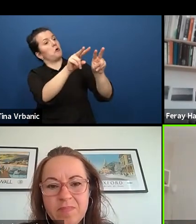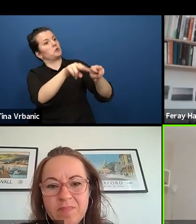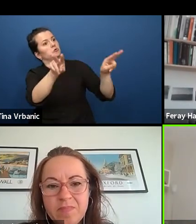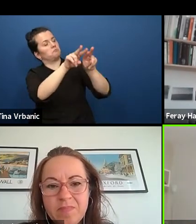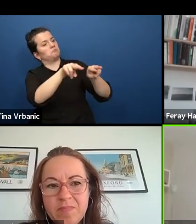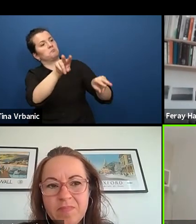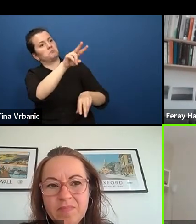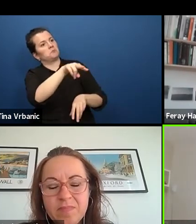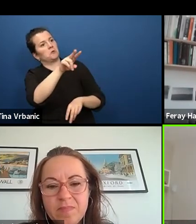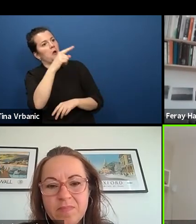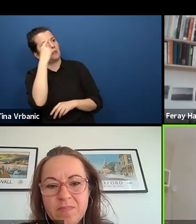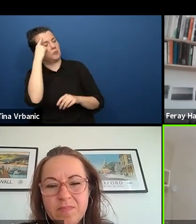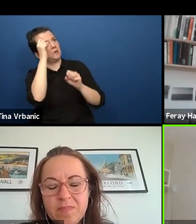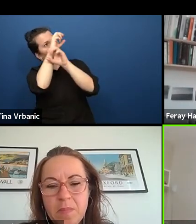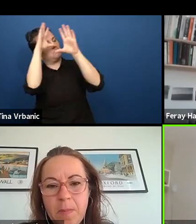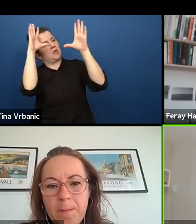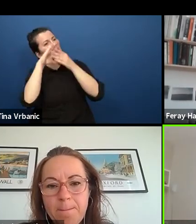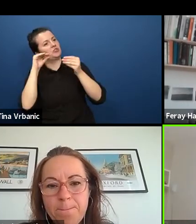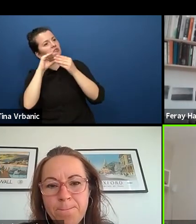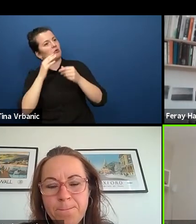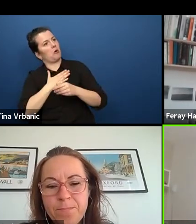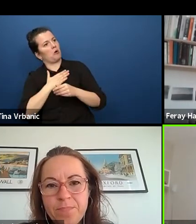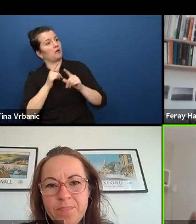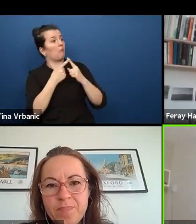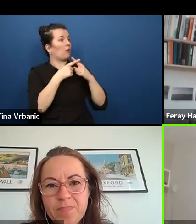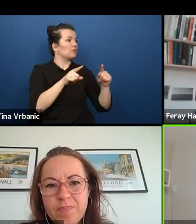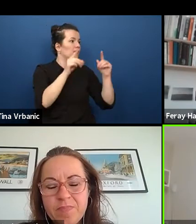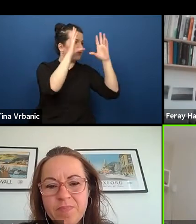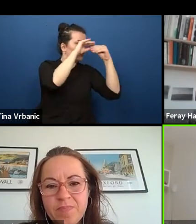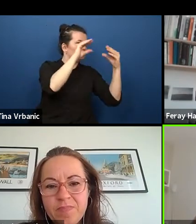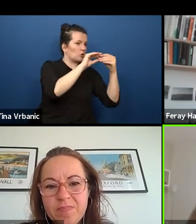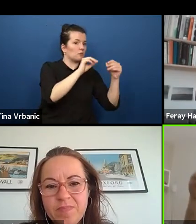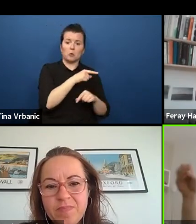And they liked it a lot but when we did it,